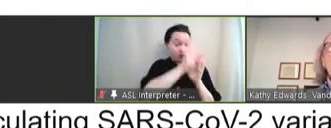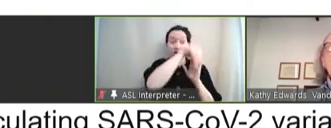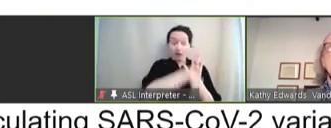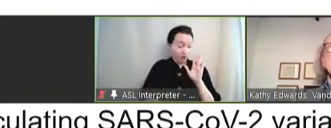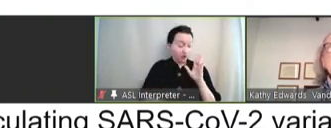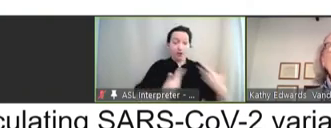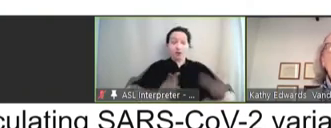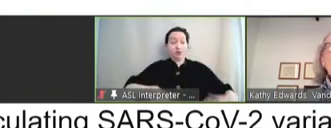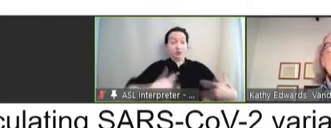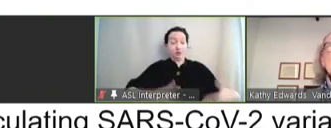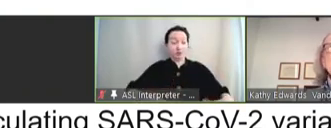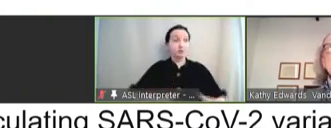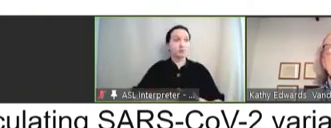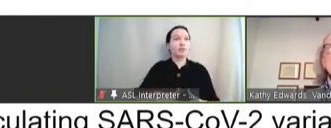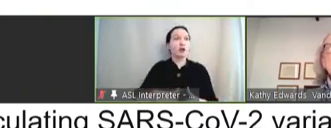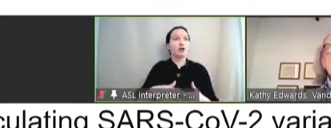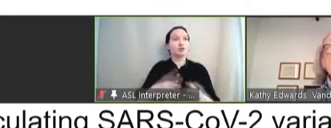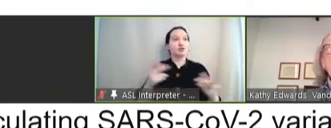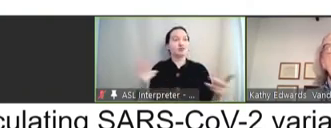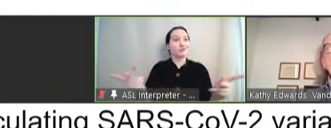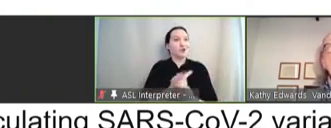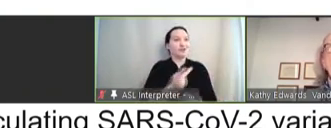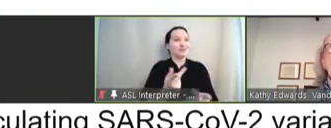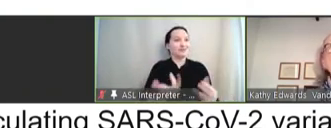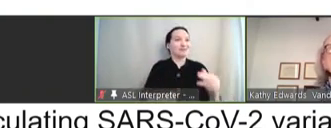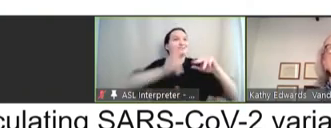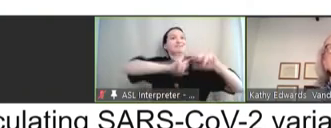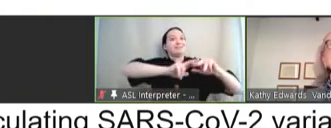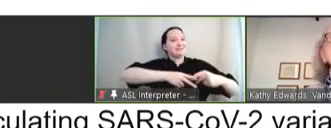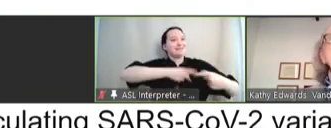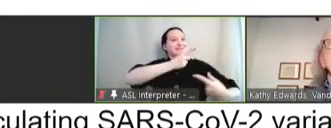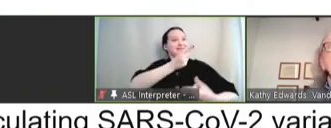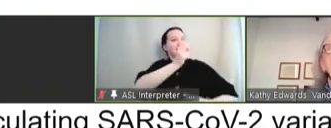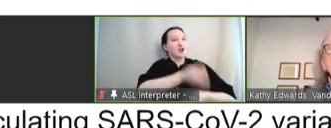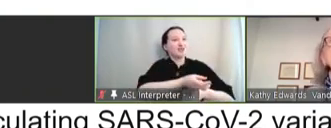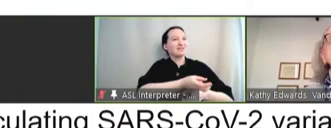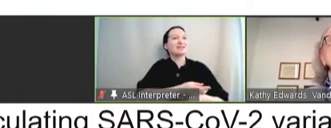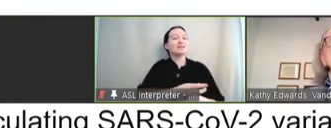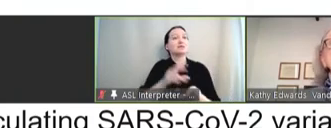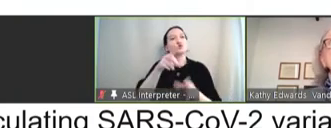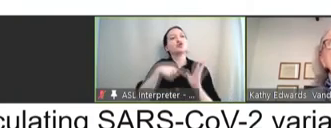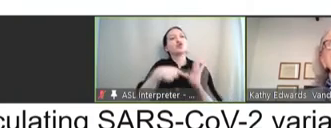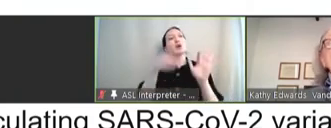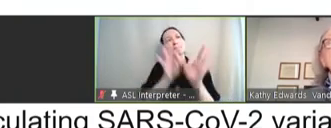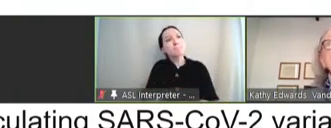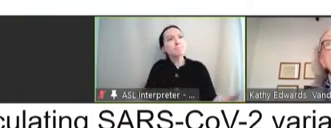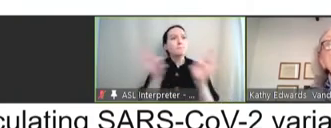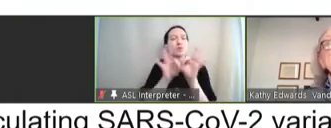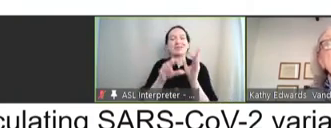our difficulties much, much greater, have shown us the importance just as Dr. Cravioto said,